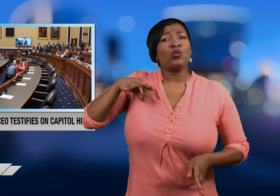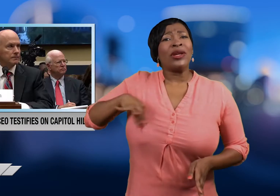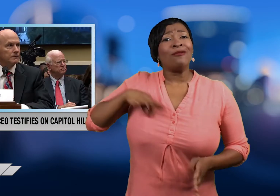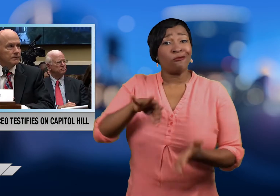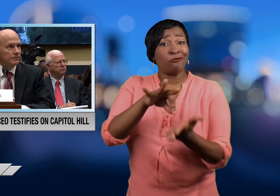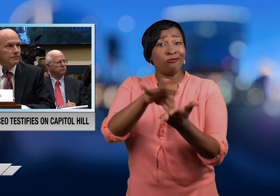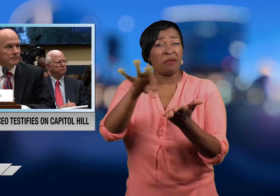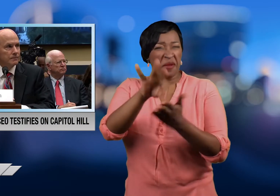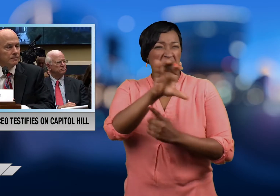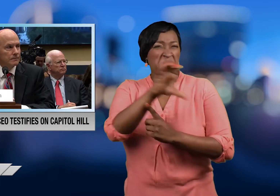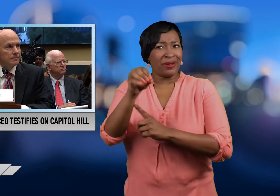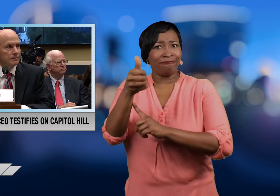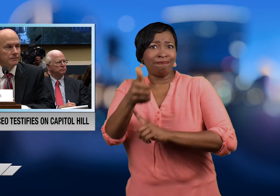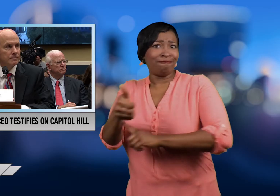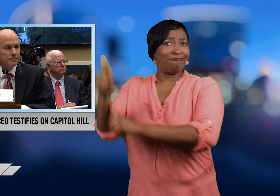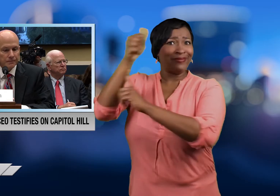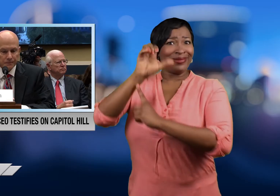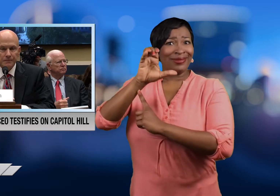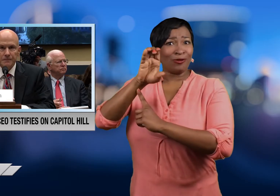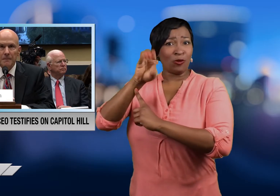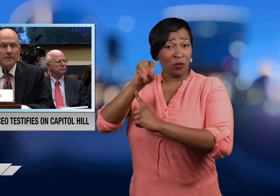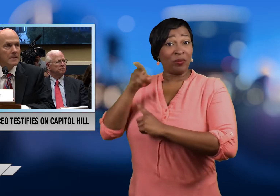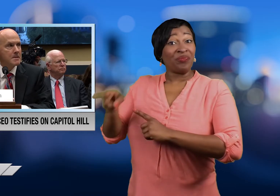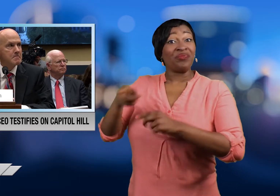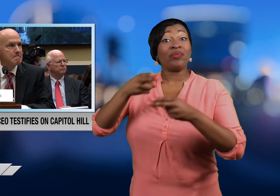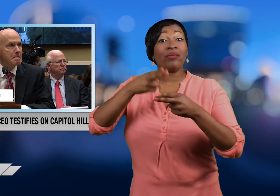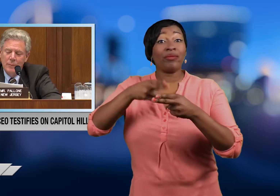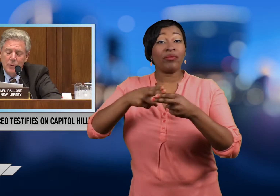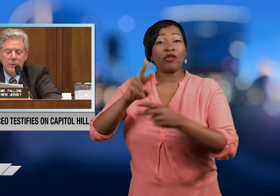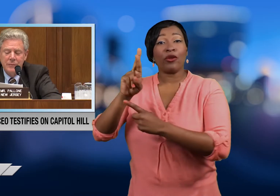CEO Richard Smith